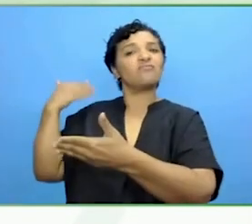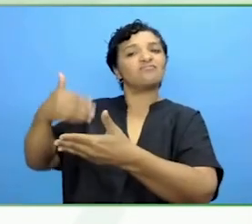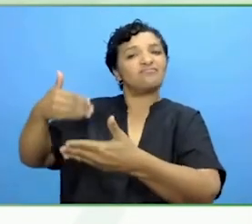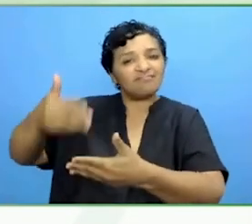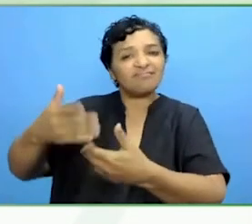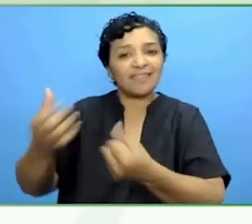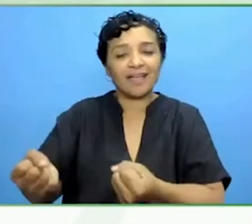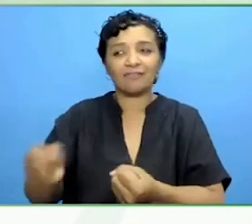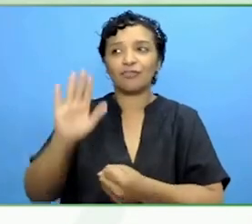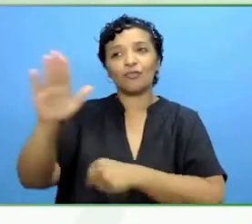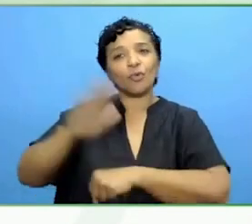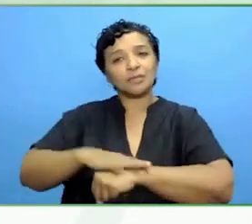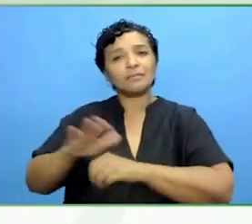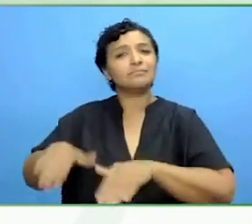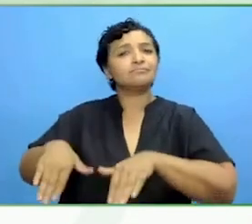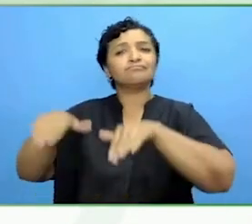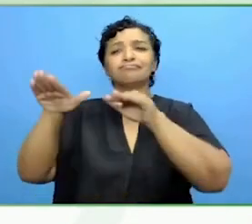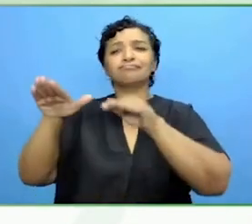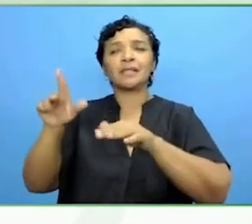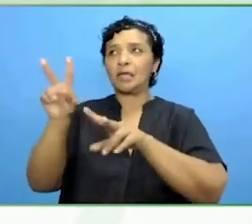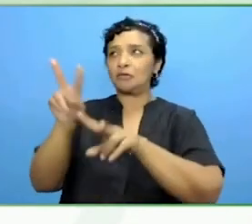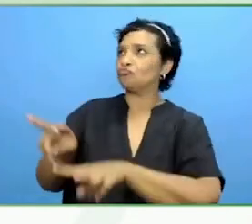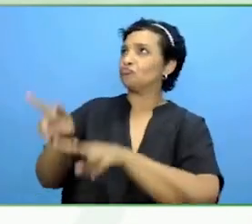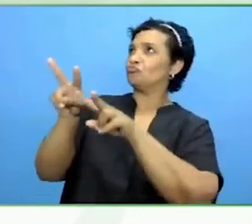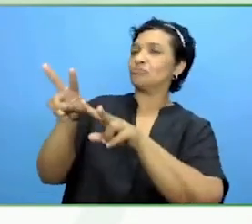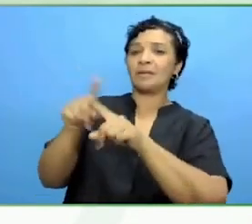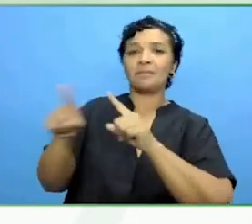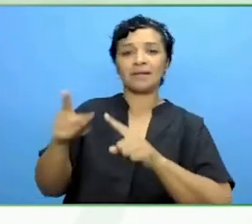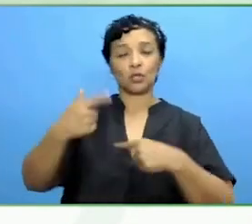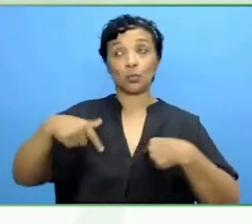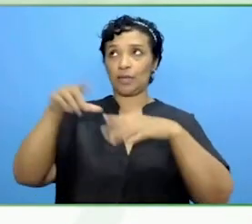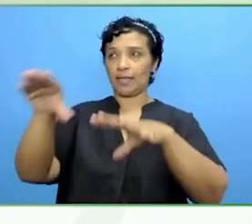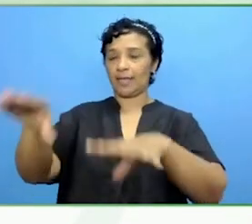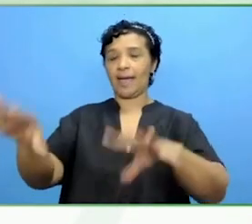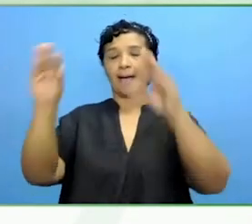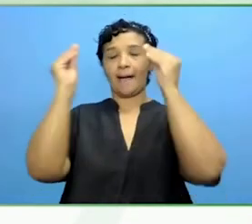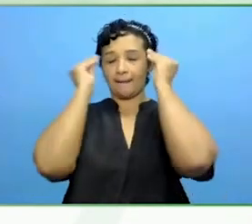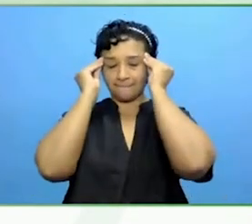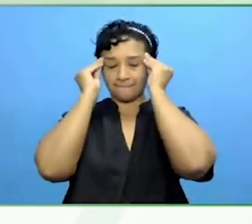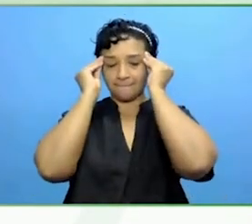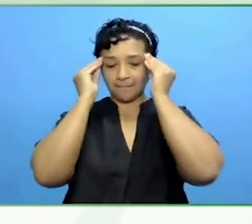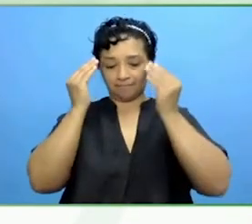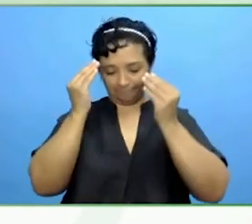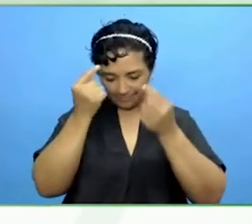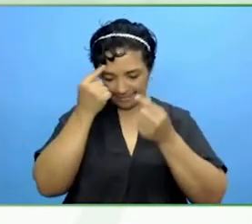What is a moment or a thing that we should take away with us as we think about leadership journeys?